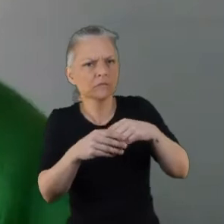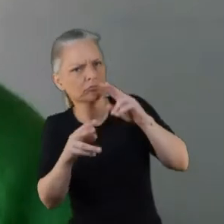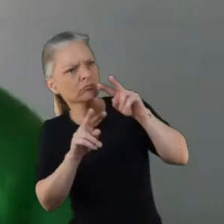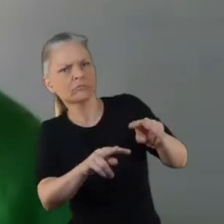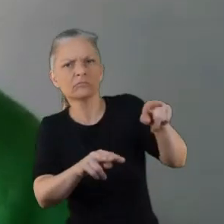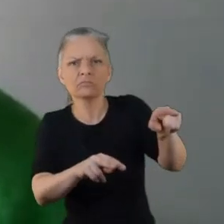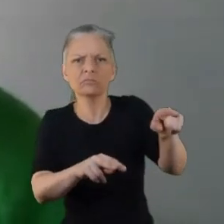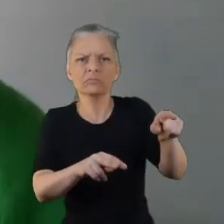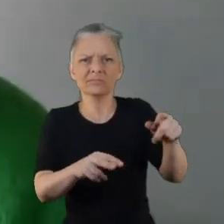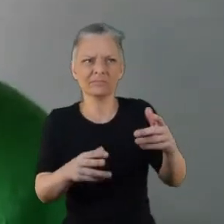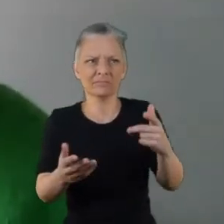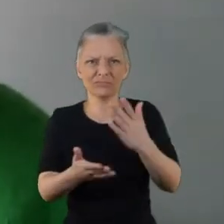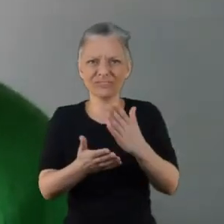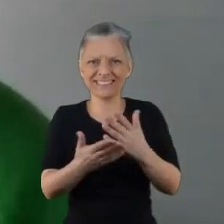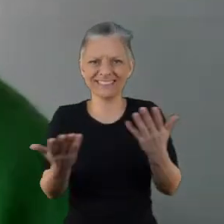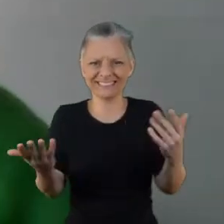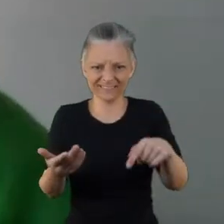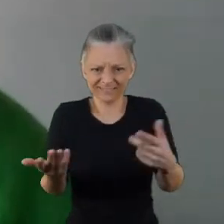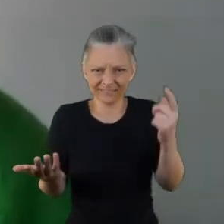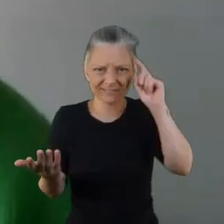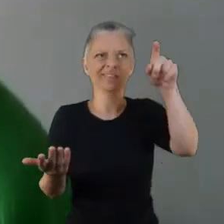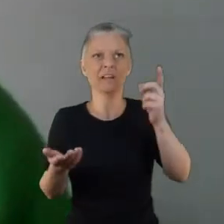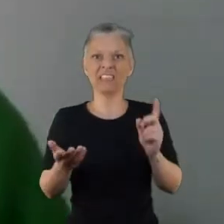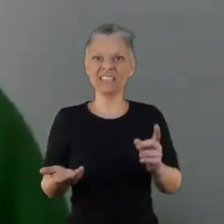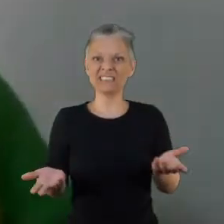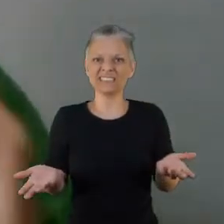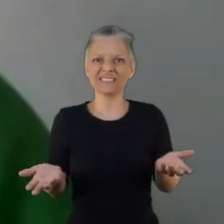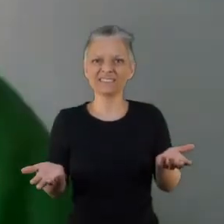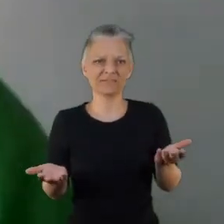just how invaluable it is . Like you say bringing the people that are actually using the